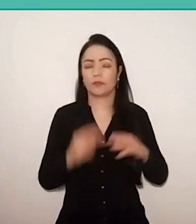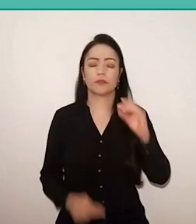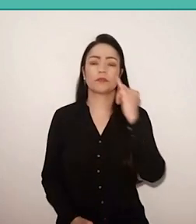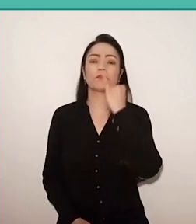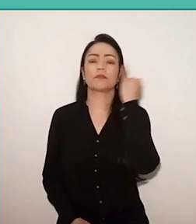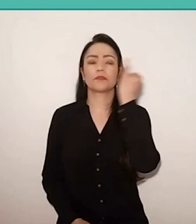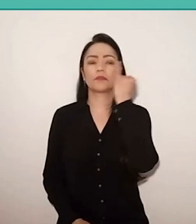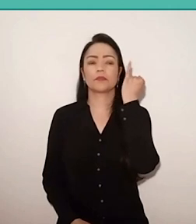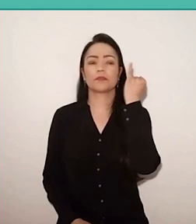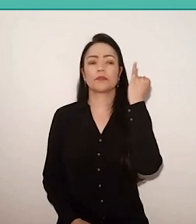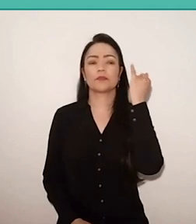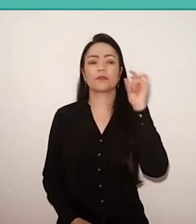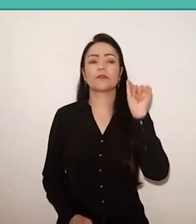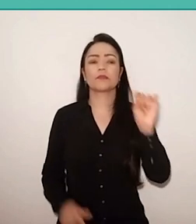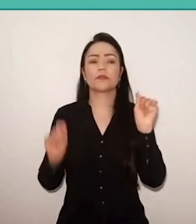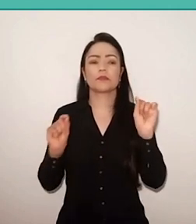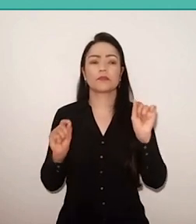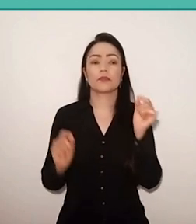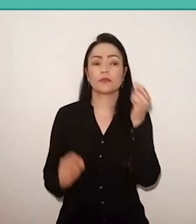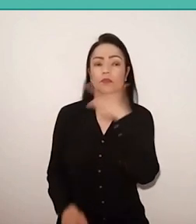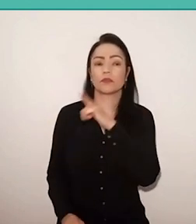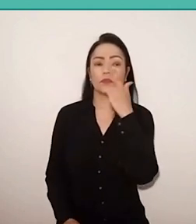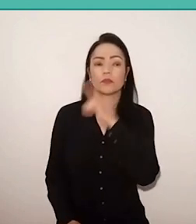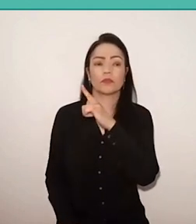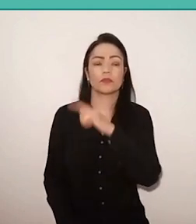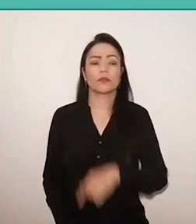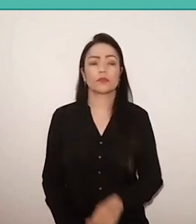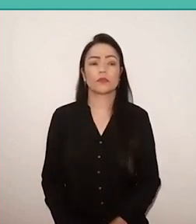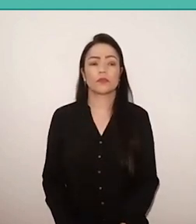is the fact that he managed a good school,